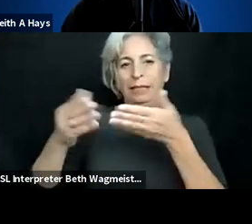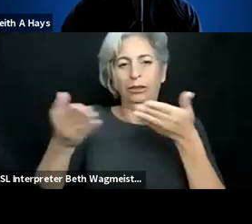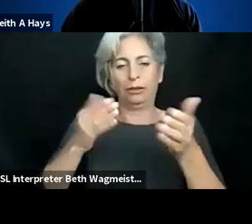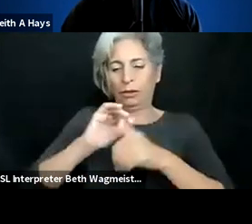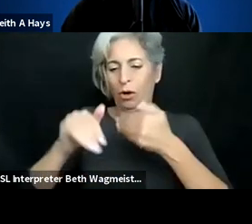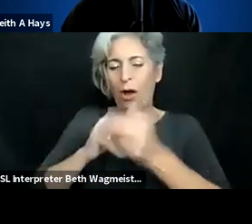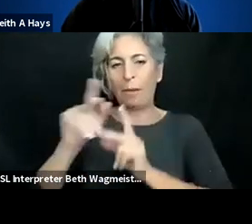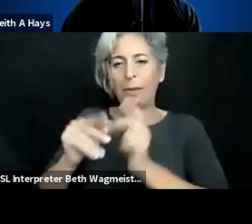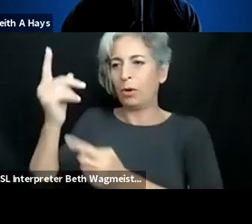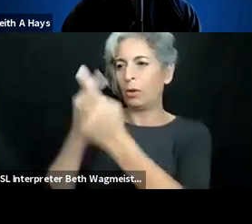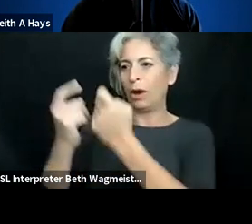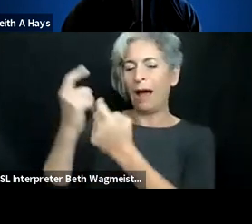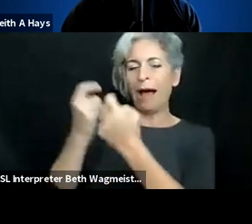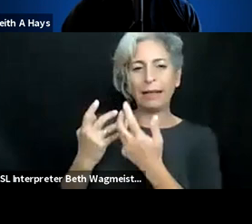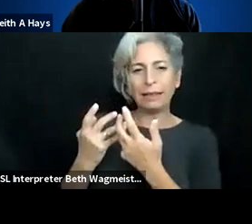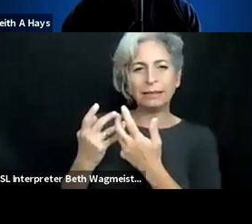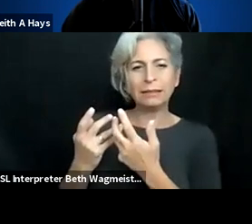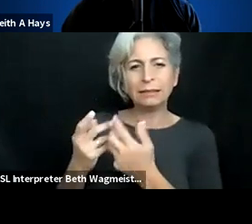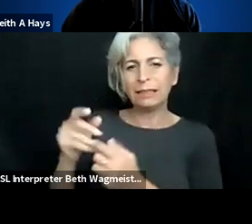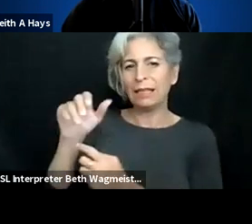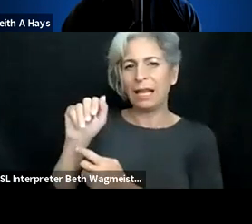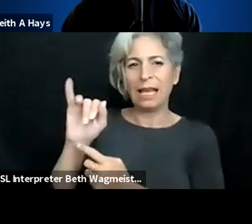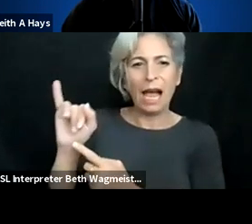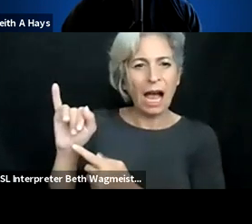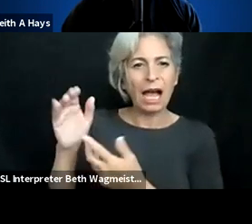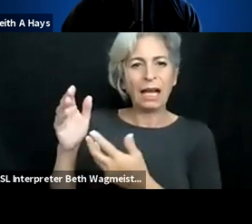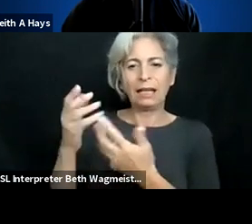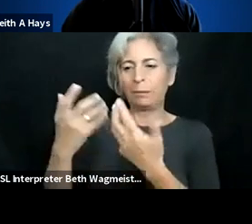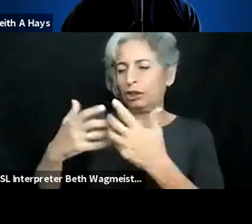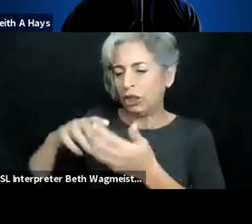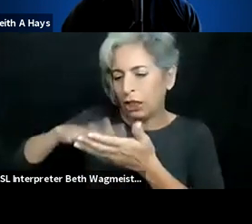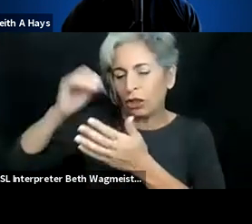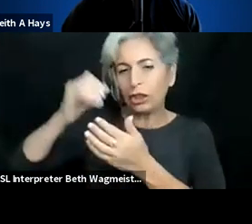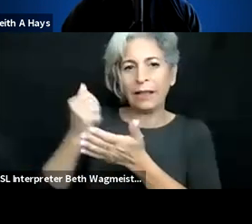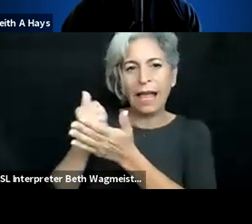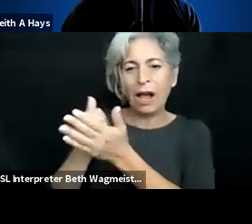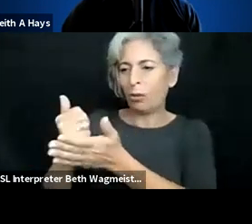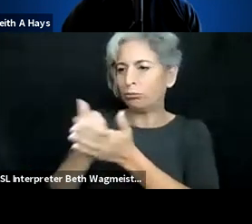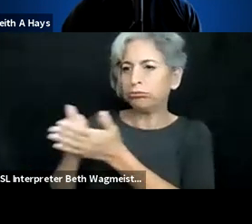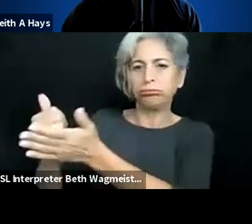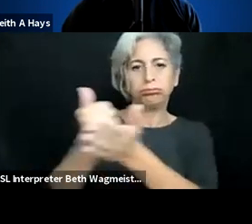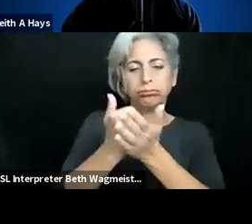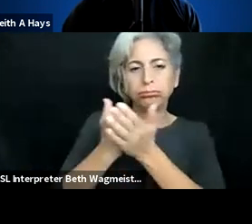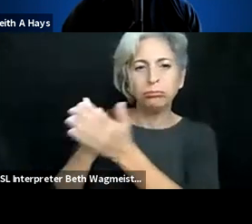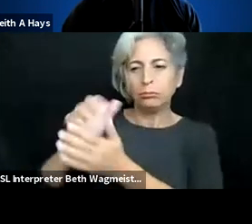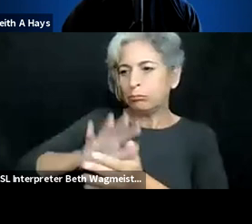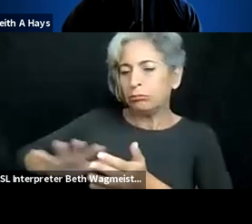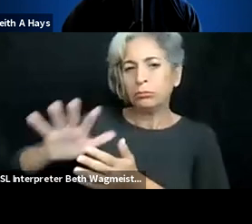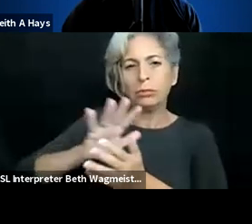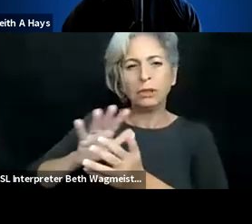other, the human and other sources are limited to provide accessibility services to all who ask for them. Artificial